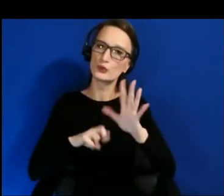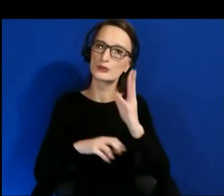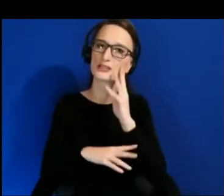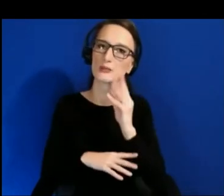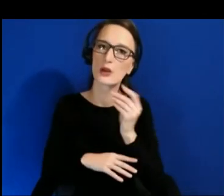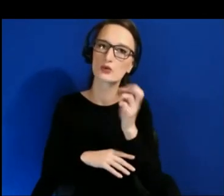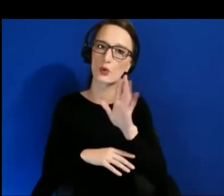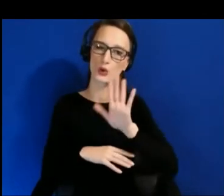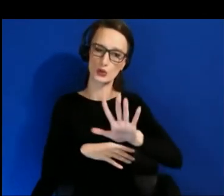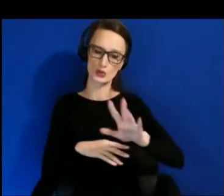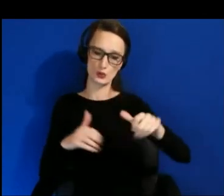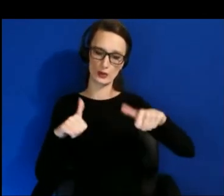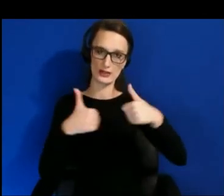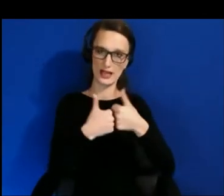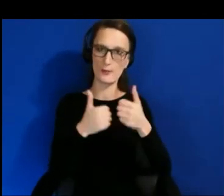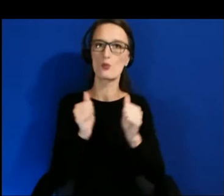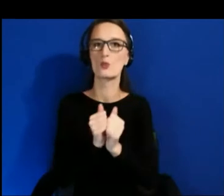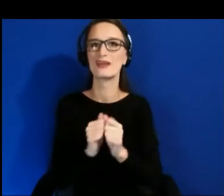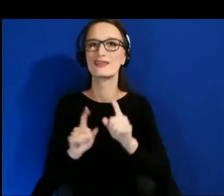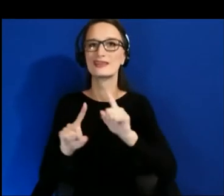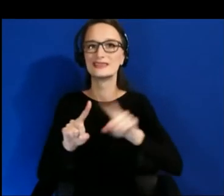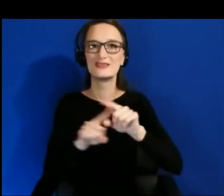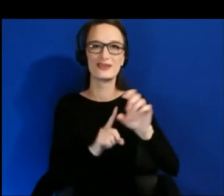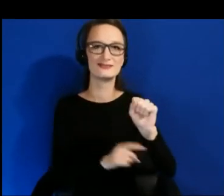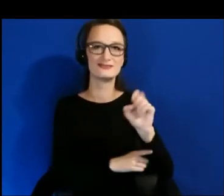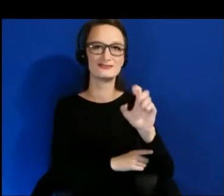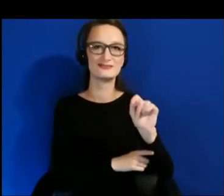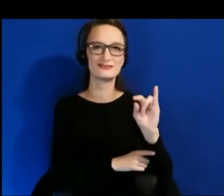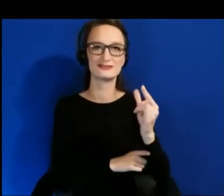If you're an able bodied developer, it's really hard for you to understand what it's like